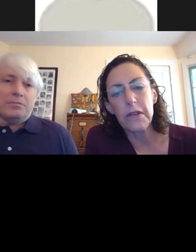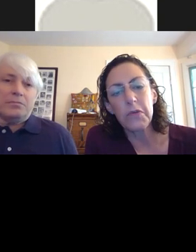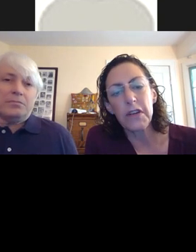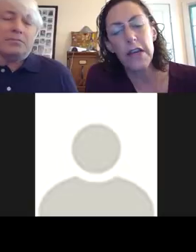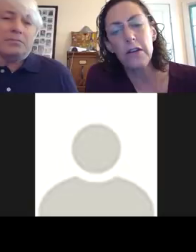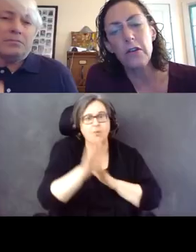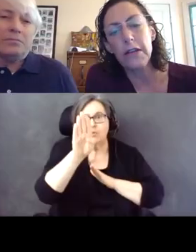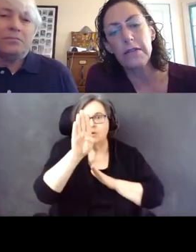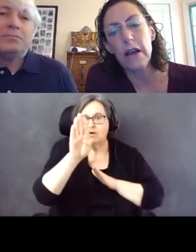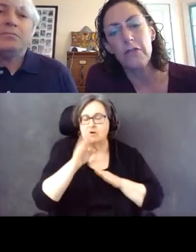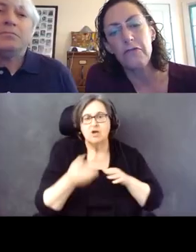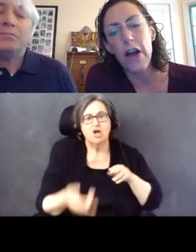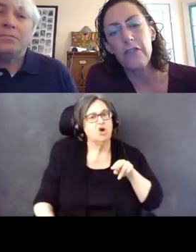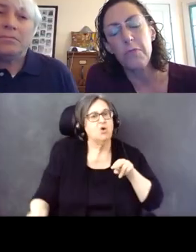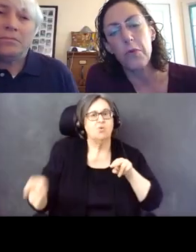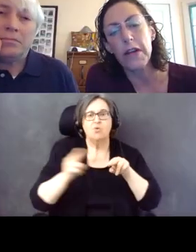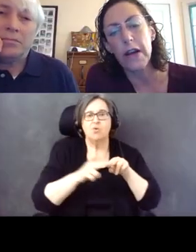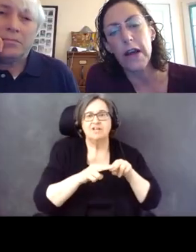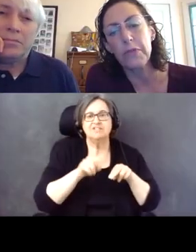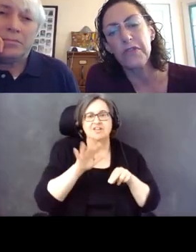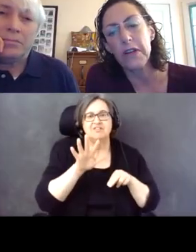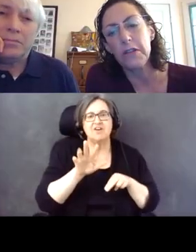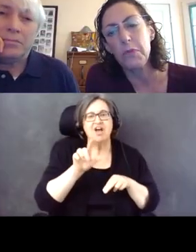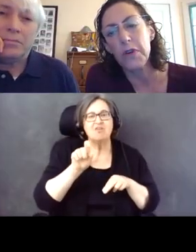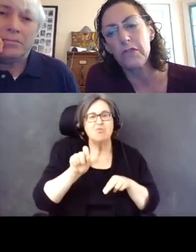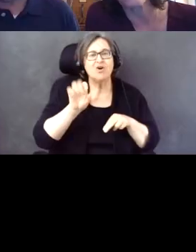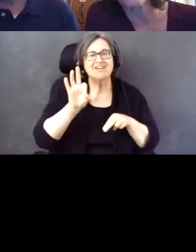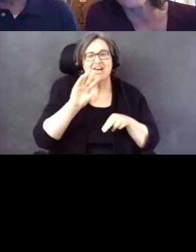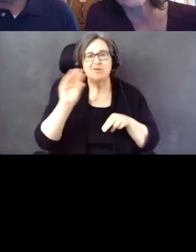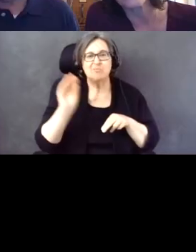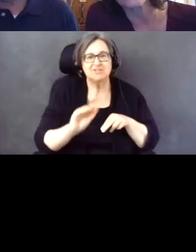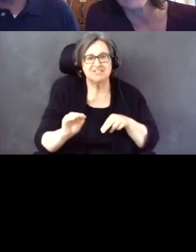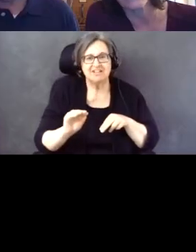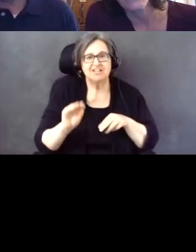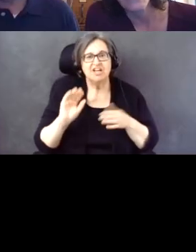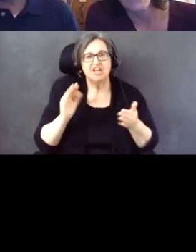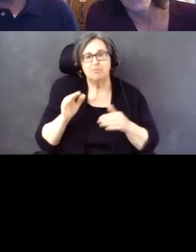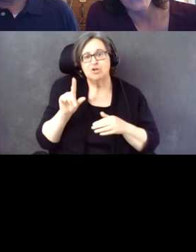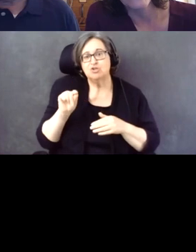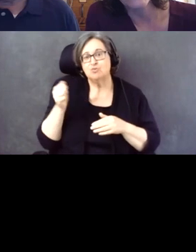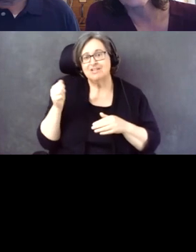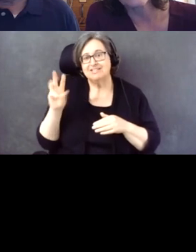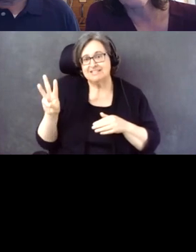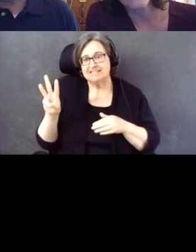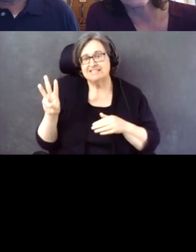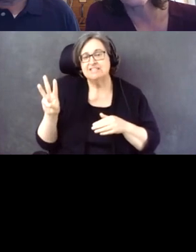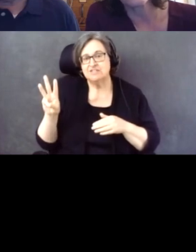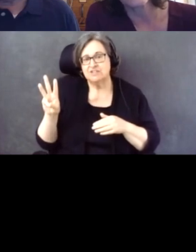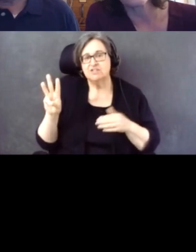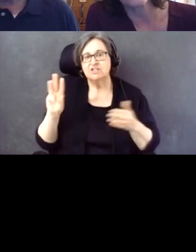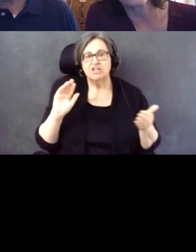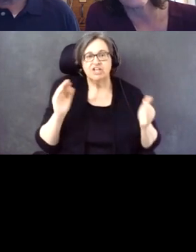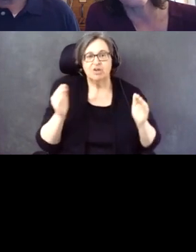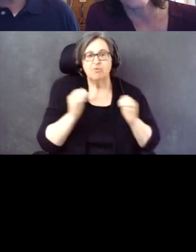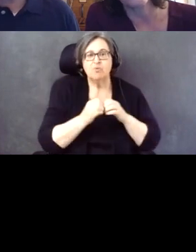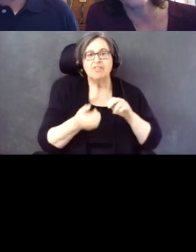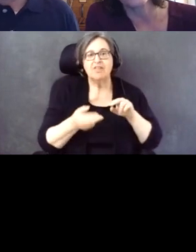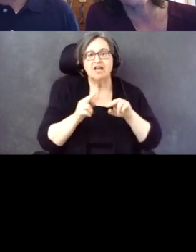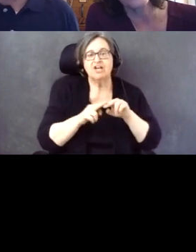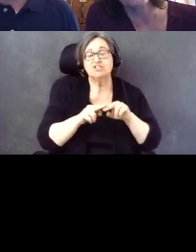It was an increase of 5.9% points from 2016 and that's compared to an increase of 5.3